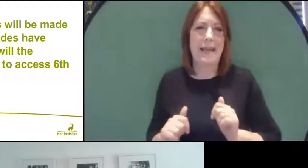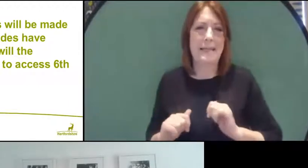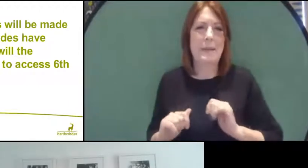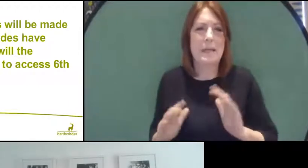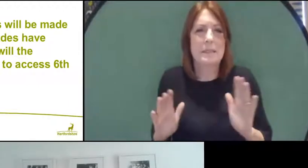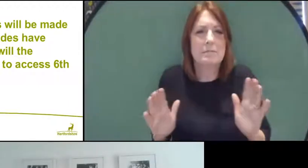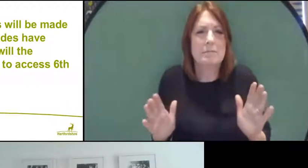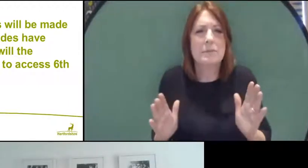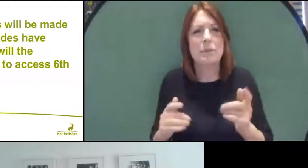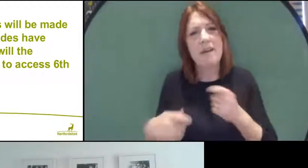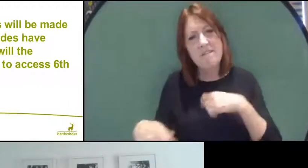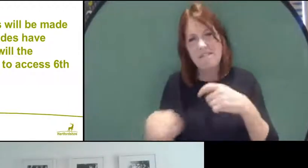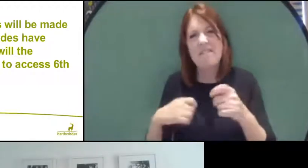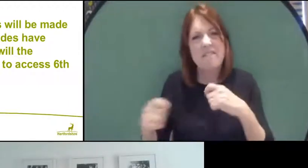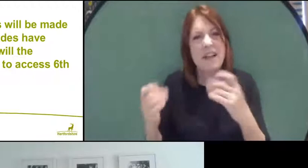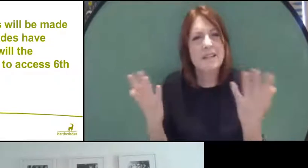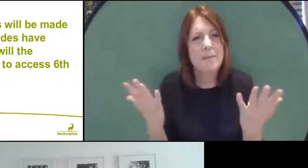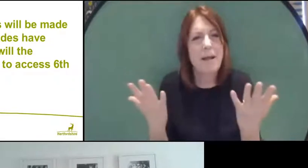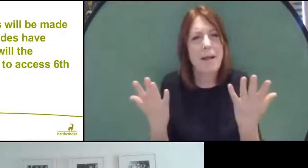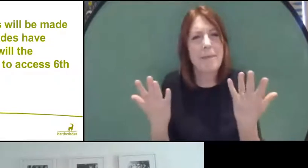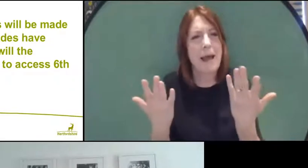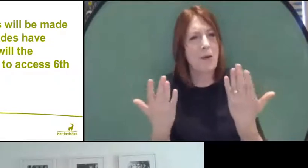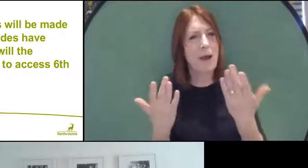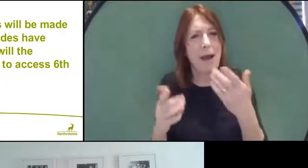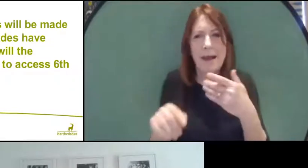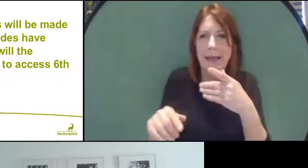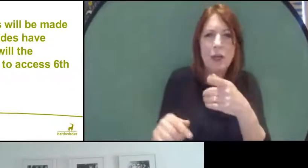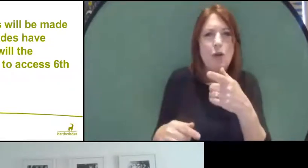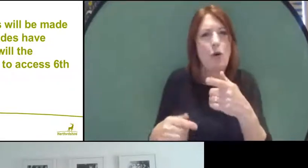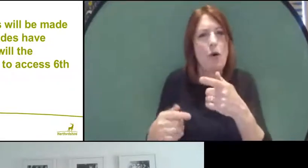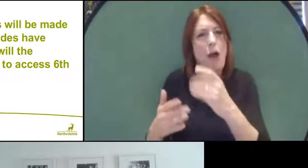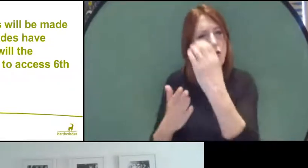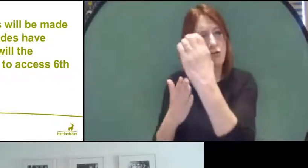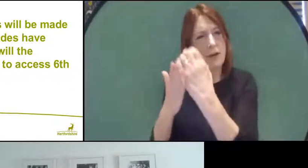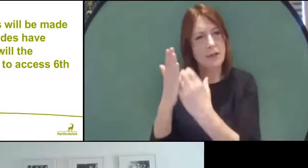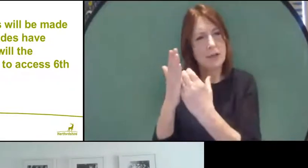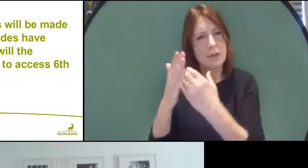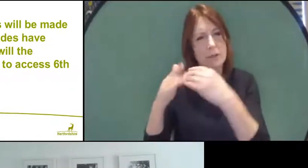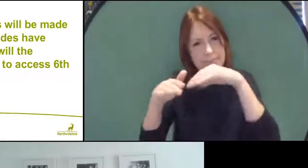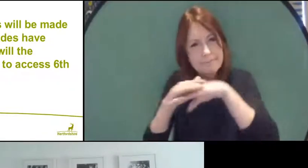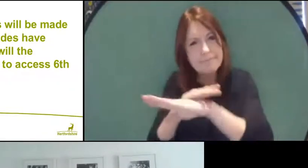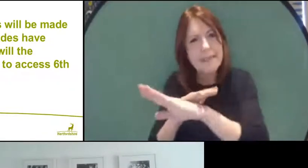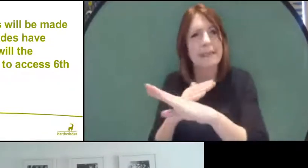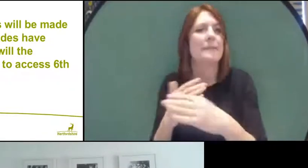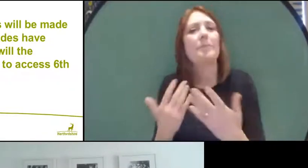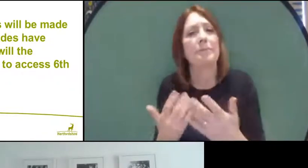flexible about their entrance criteria, based on what will happen with the grades this year. So,